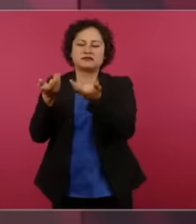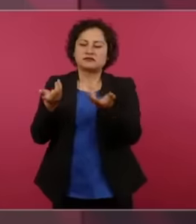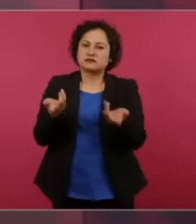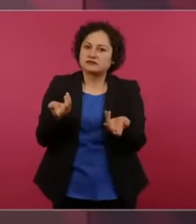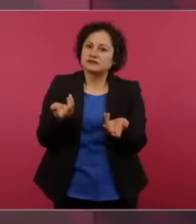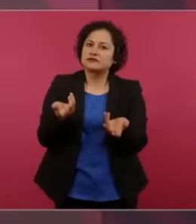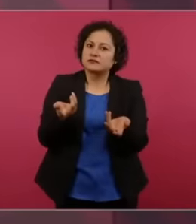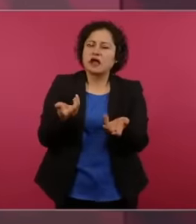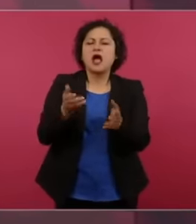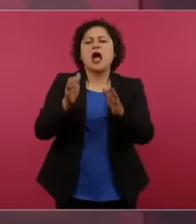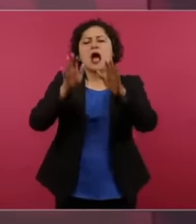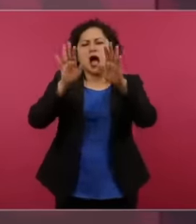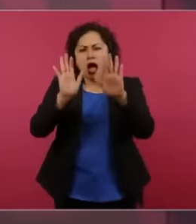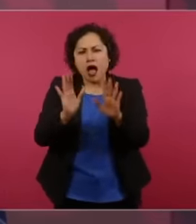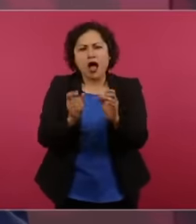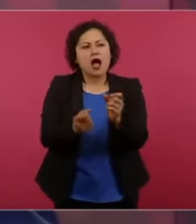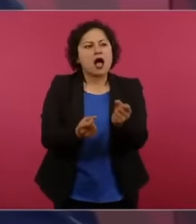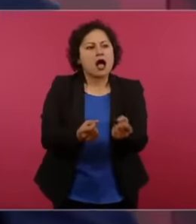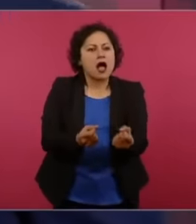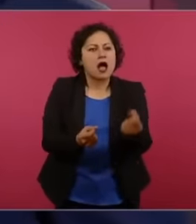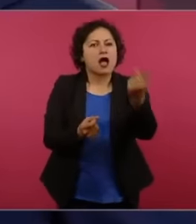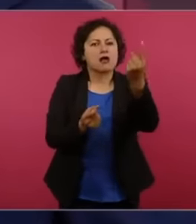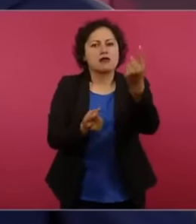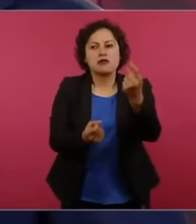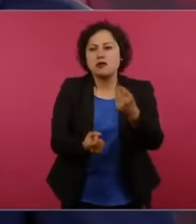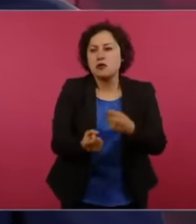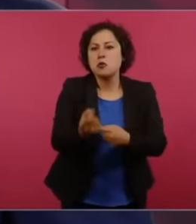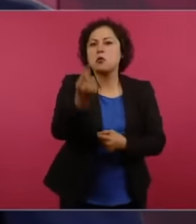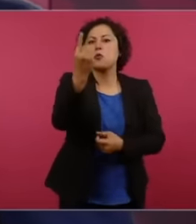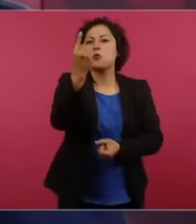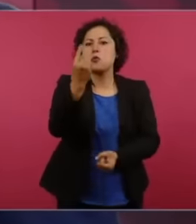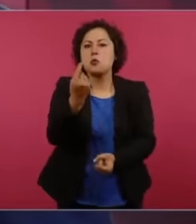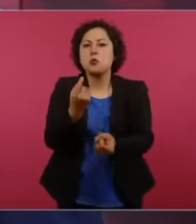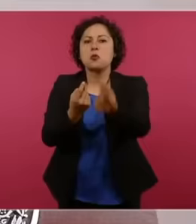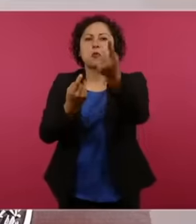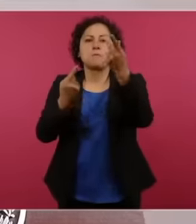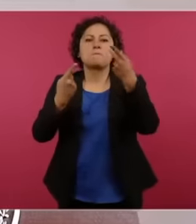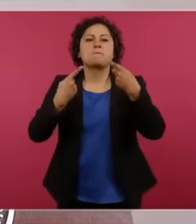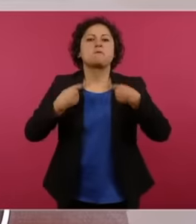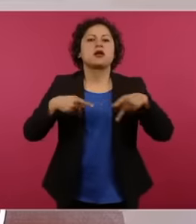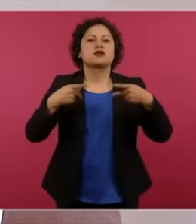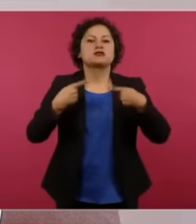columnists of course caricaturist